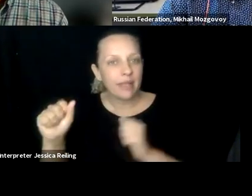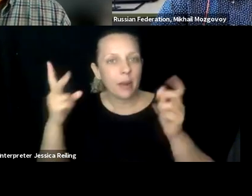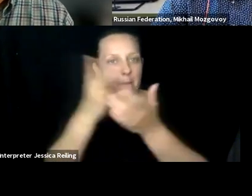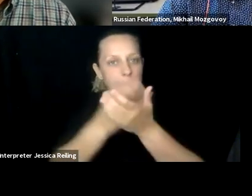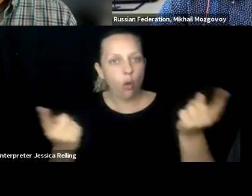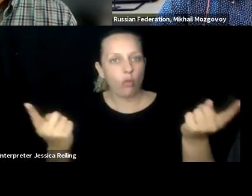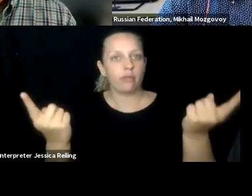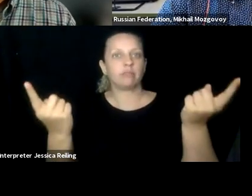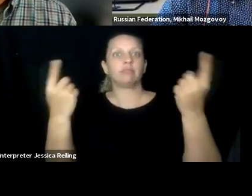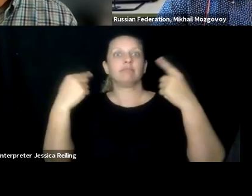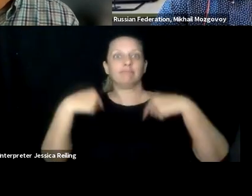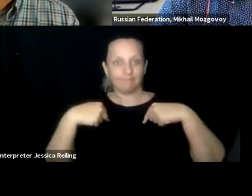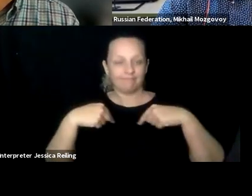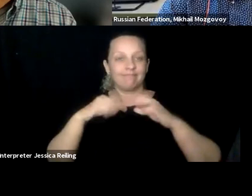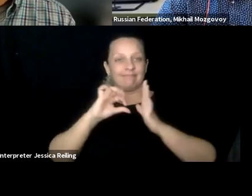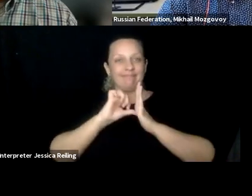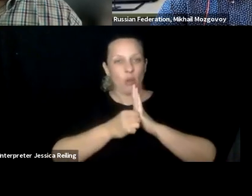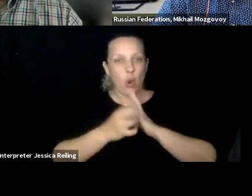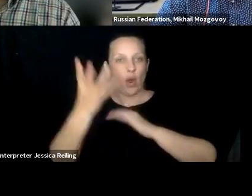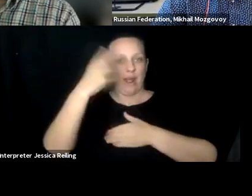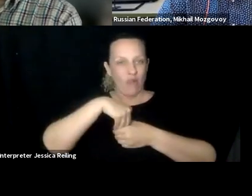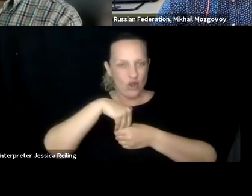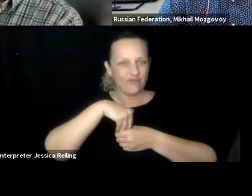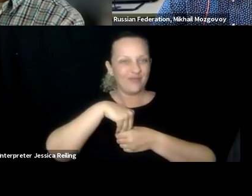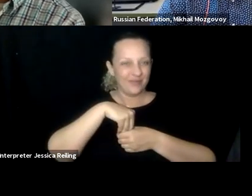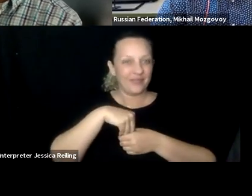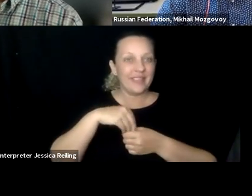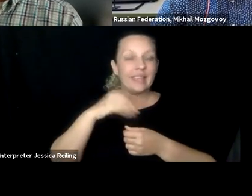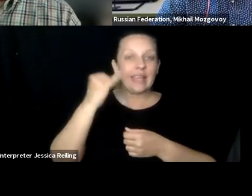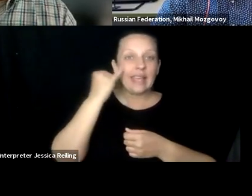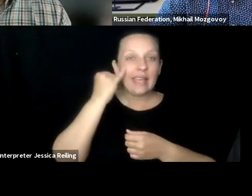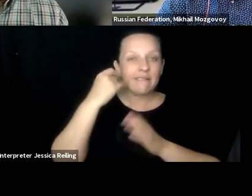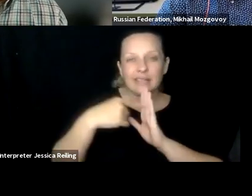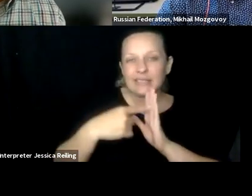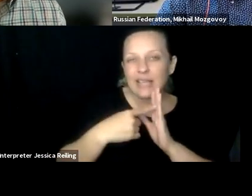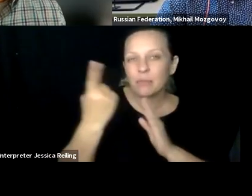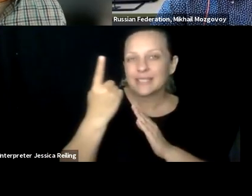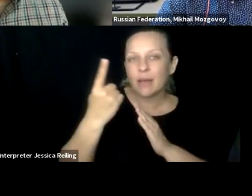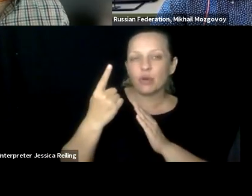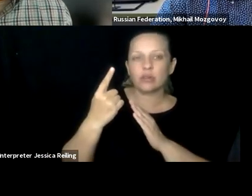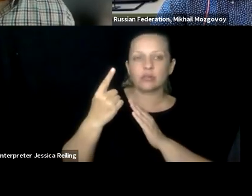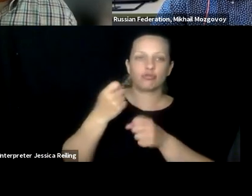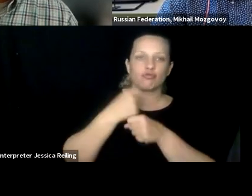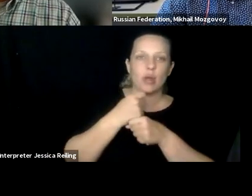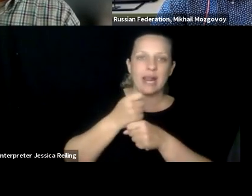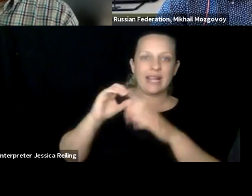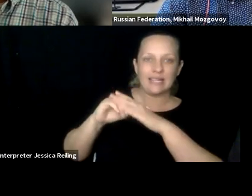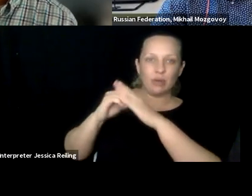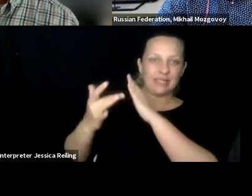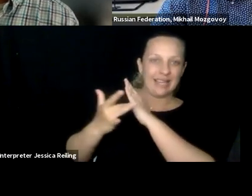especially scholars with disabilities to be key parts of our institutions. If